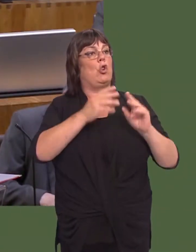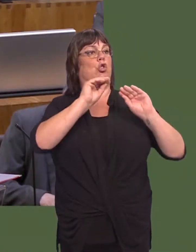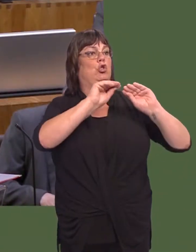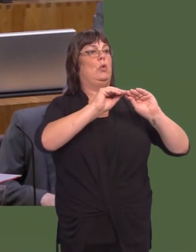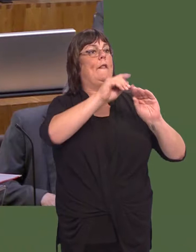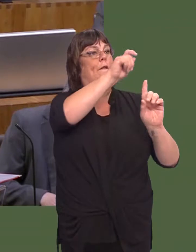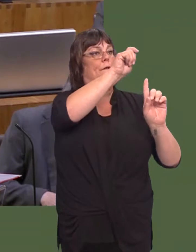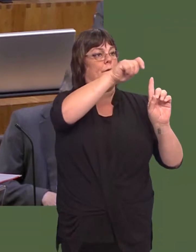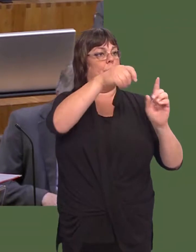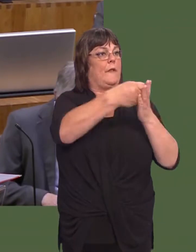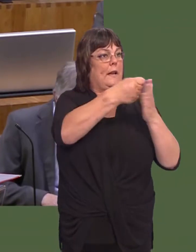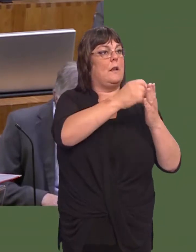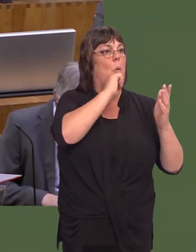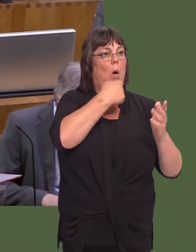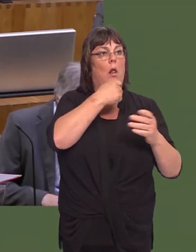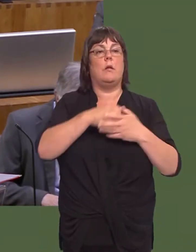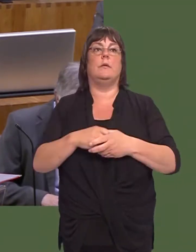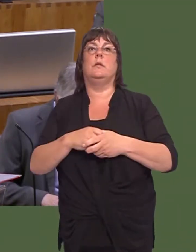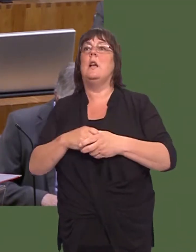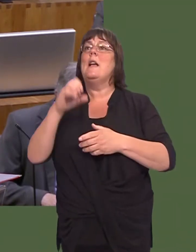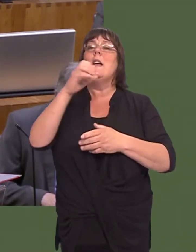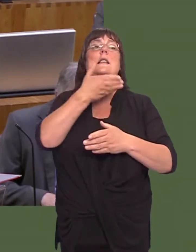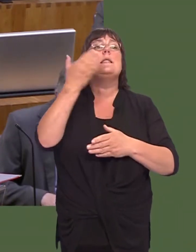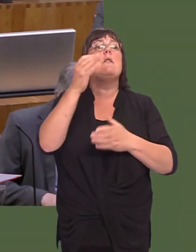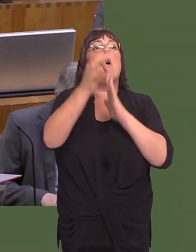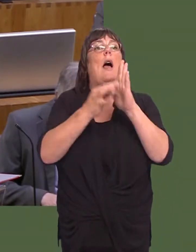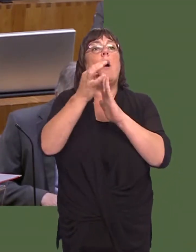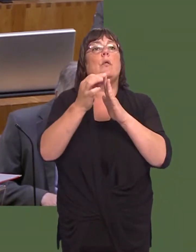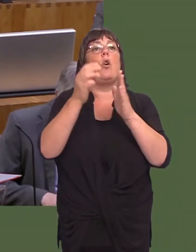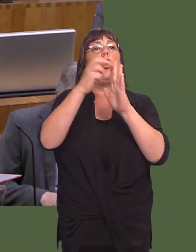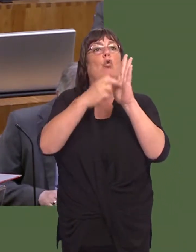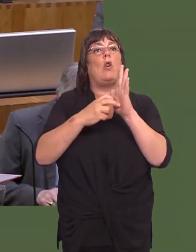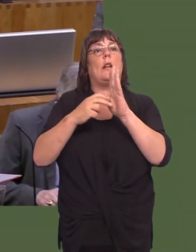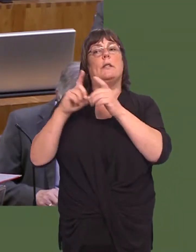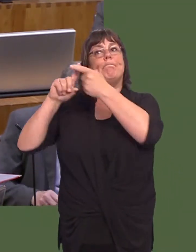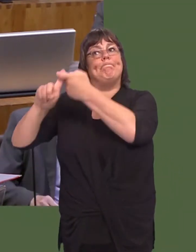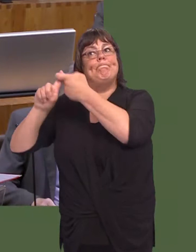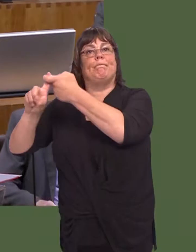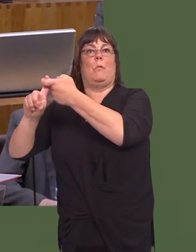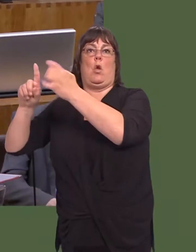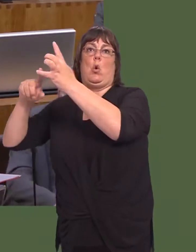Zero-hours contracts are in the main not devolved. We do not support zero-hours contracts. Theyíre grandstanding on that.